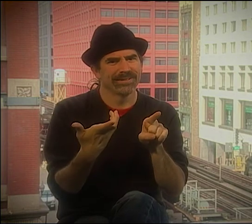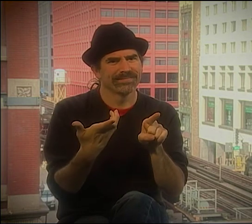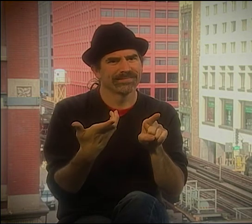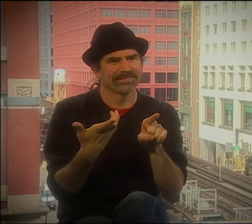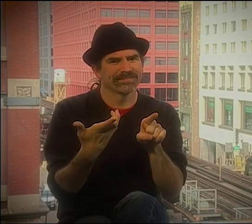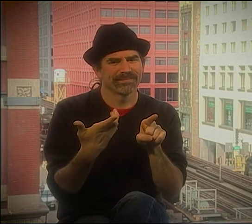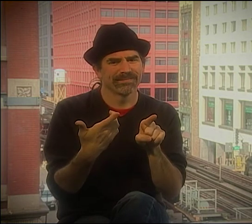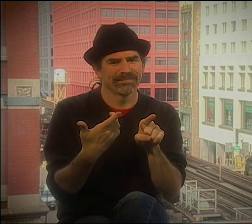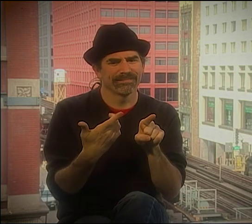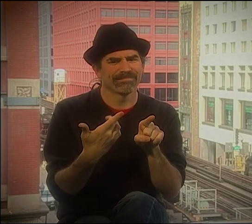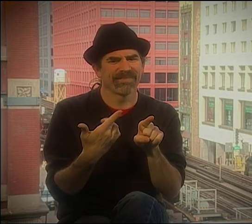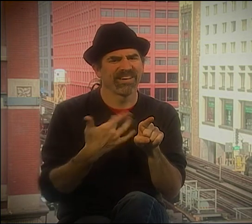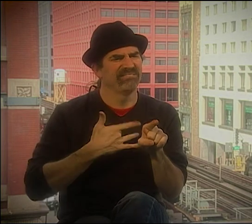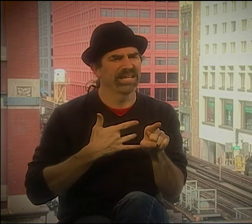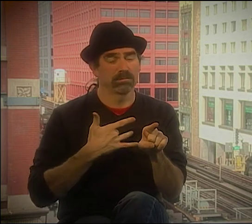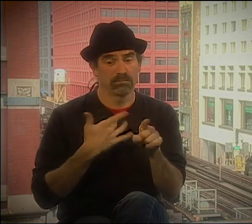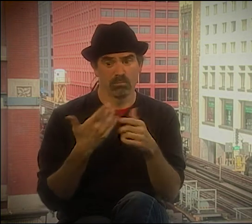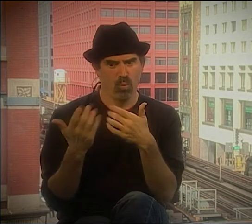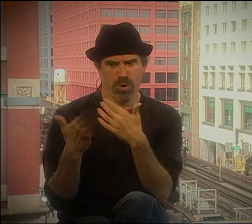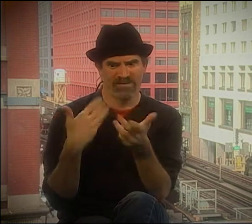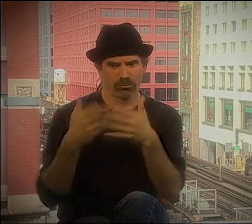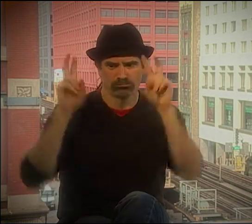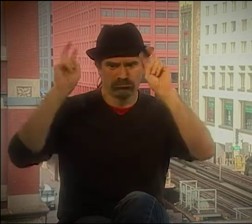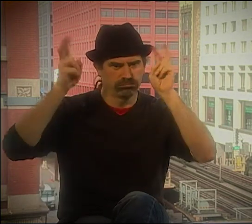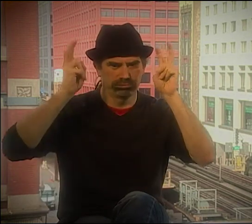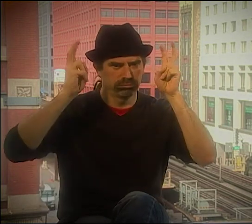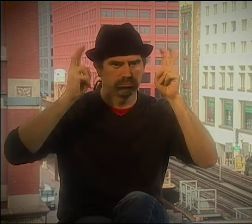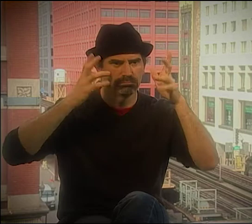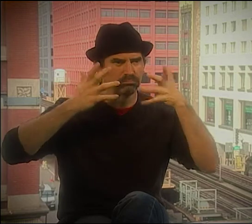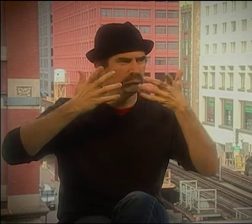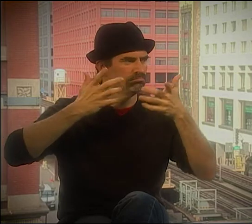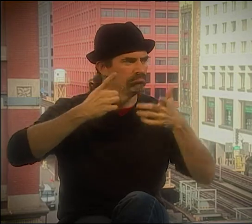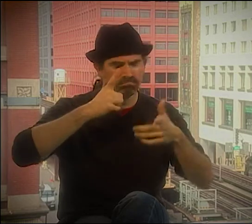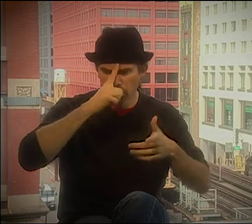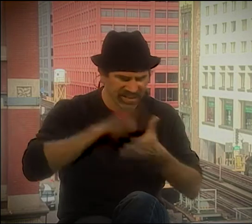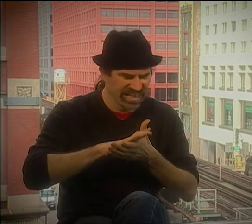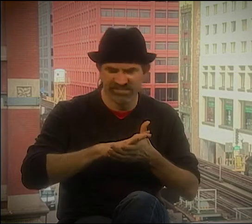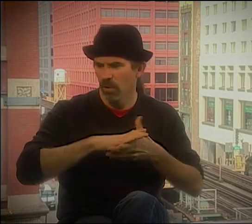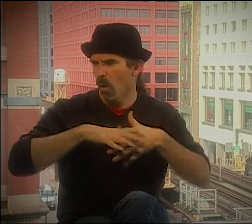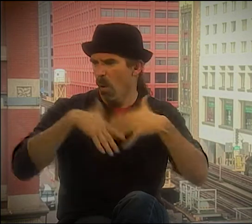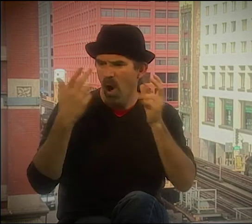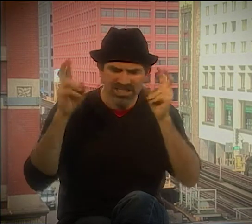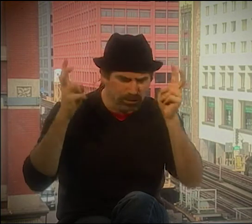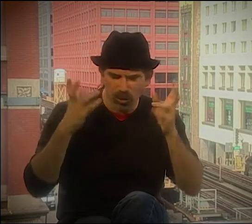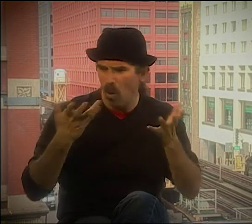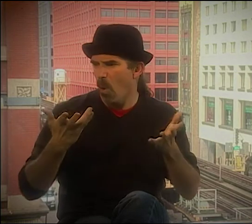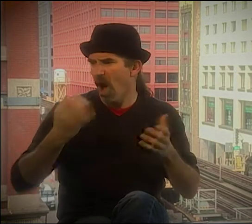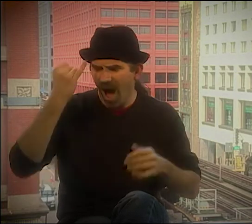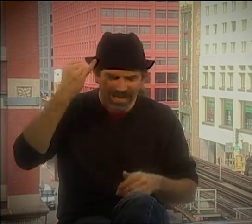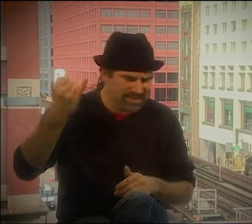I MEAN, YOU CAN'T SHOW IT EVERY MOMENT, BUT WHAT'S REALLY IMPORTANT TO ME IS THAT I THINK IT ASSUMES ALL THESE